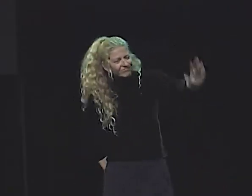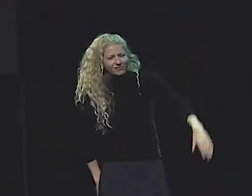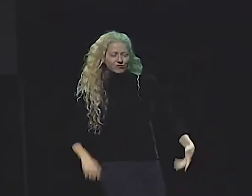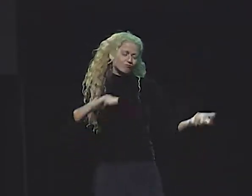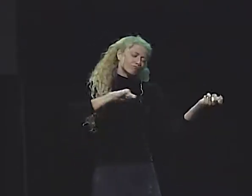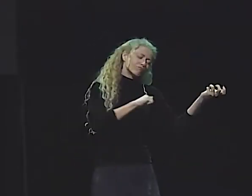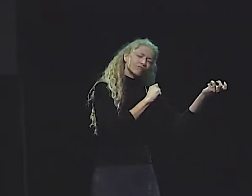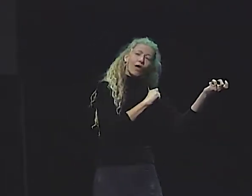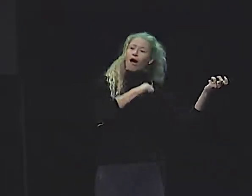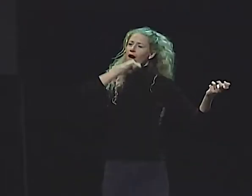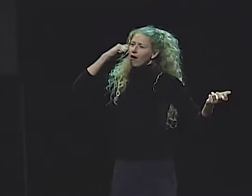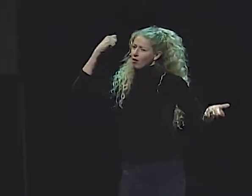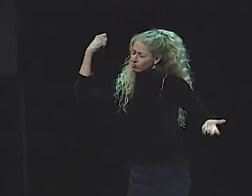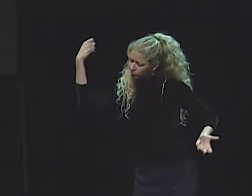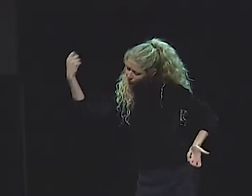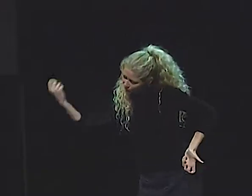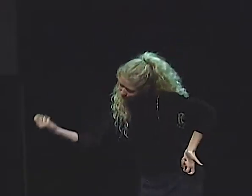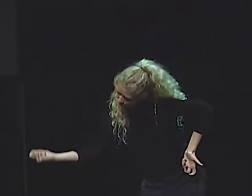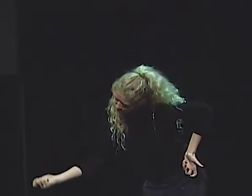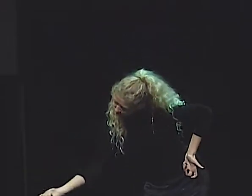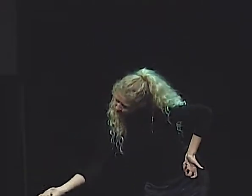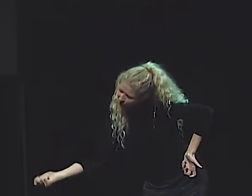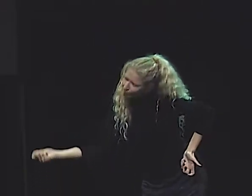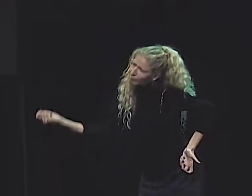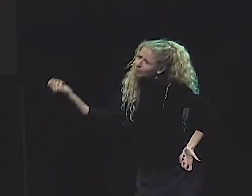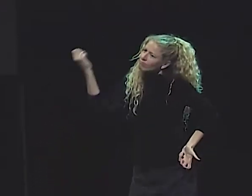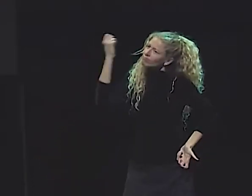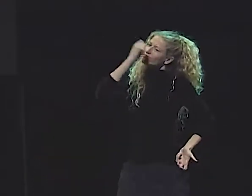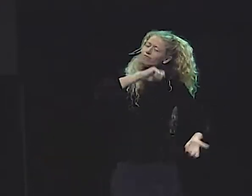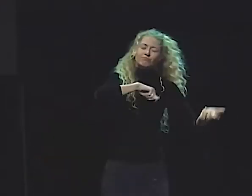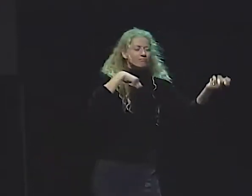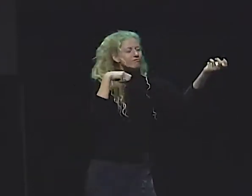ASSAYING HIS DOMAIN WITH HIS BEAUTIFUL, SPARKLING EYES.